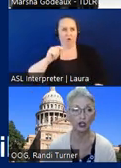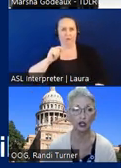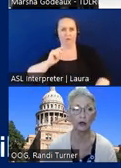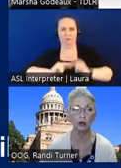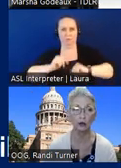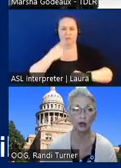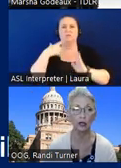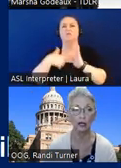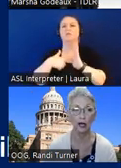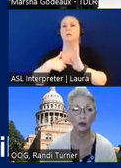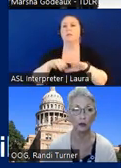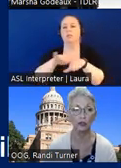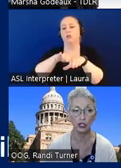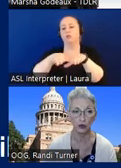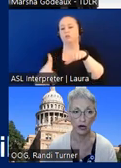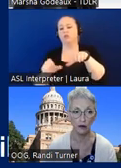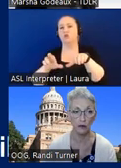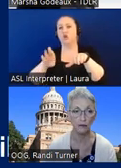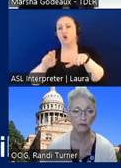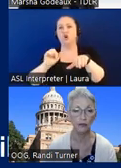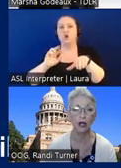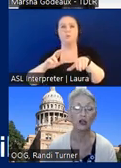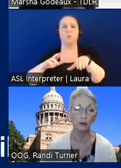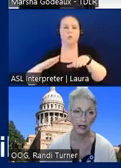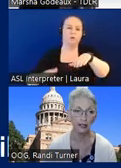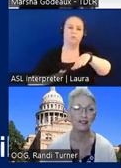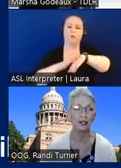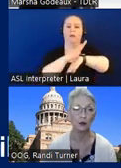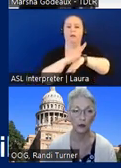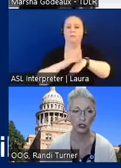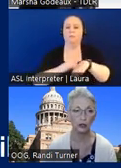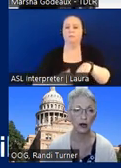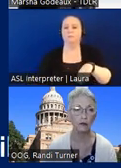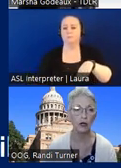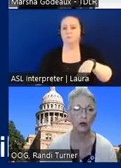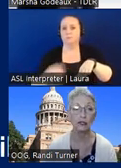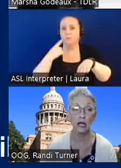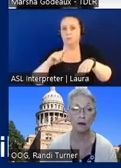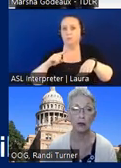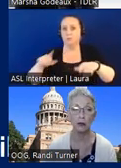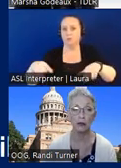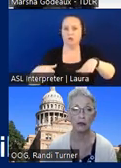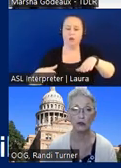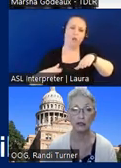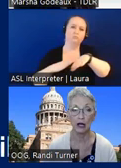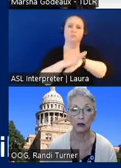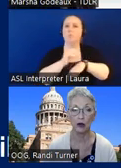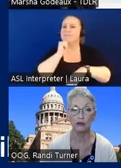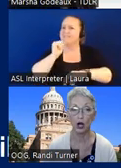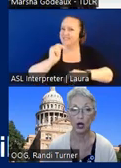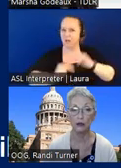curb or cut wheelchair ramp a curb cut wheelchair ramp was not built with the new sidewalk for all